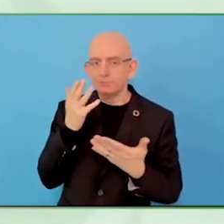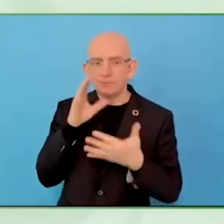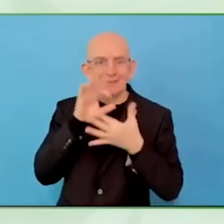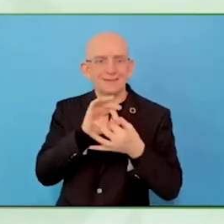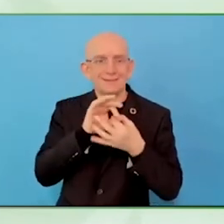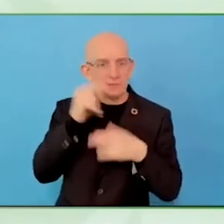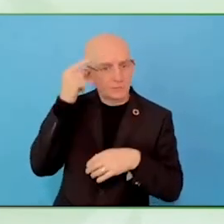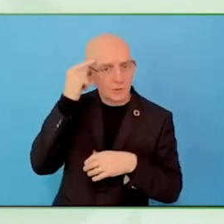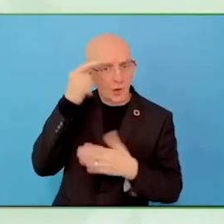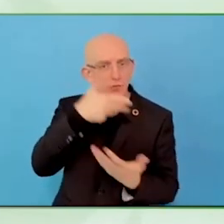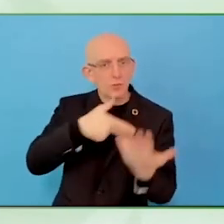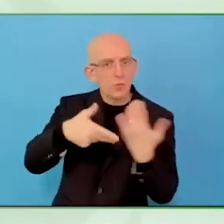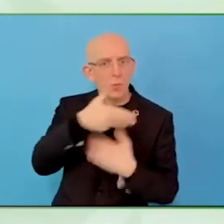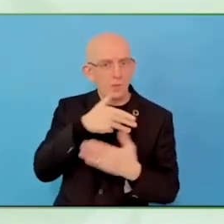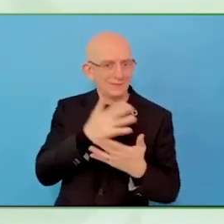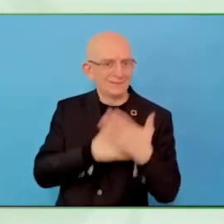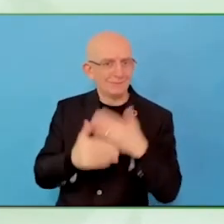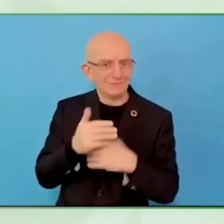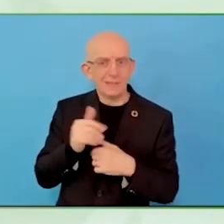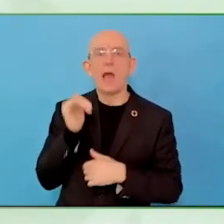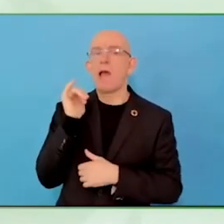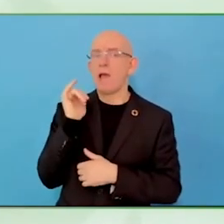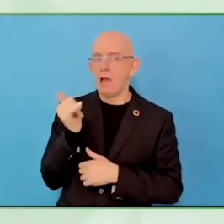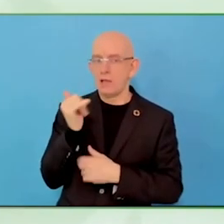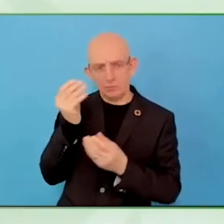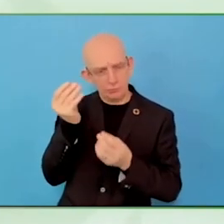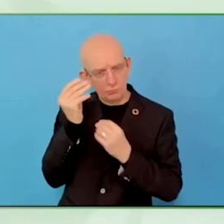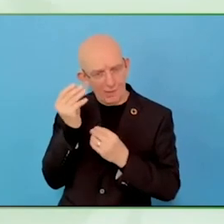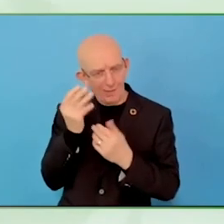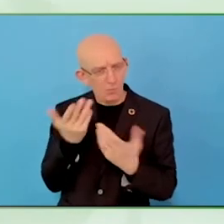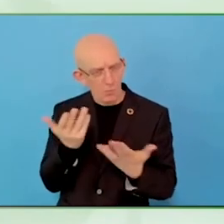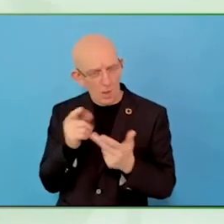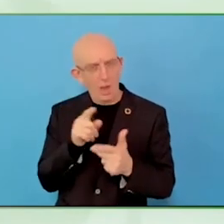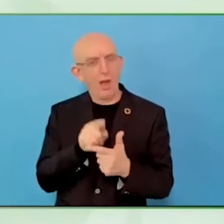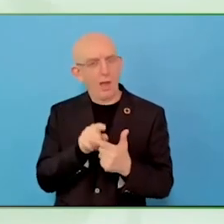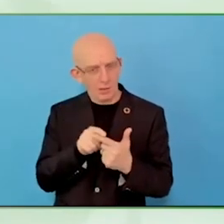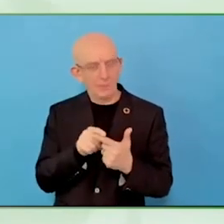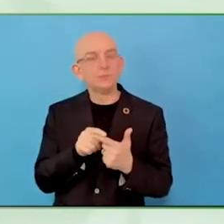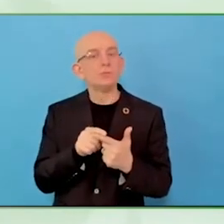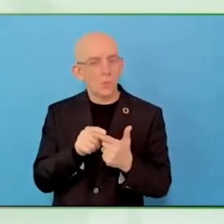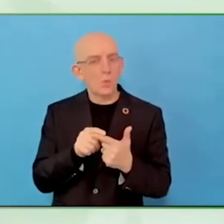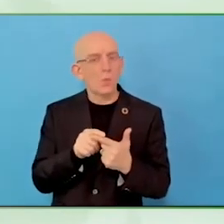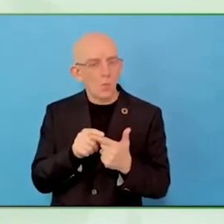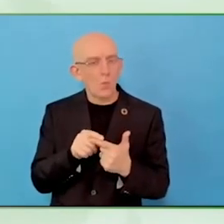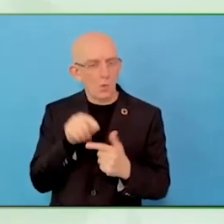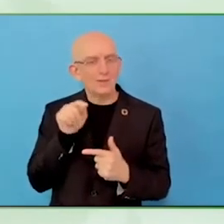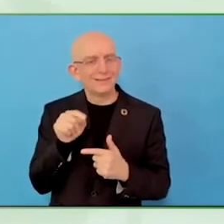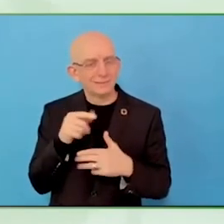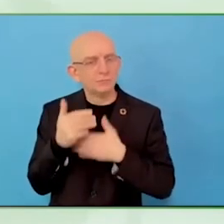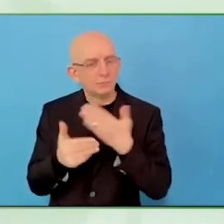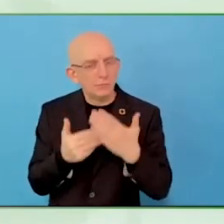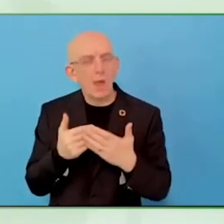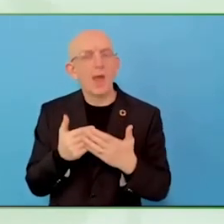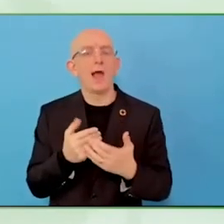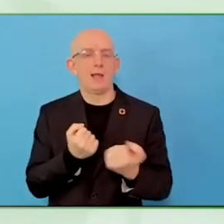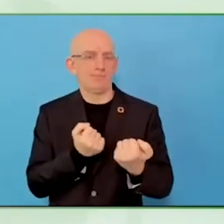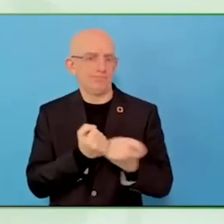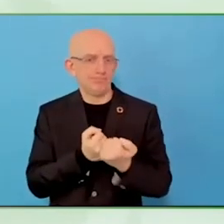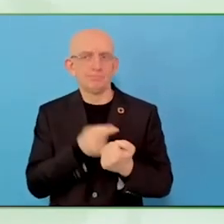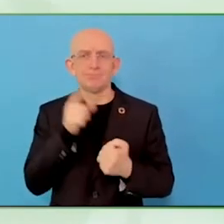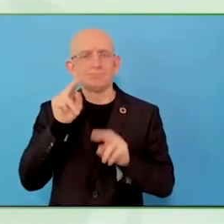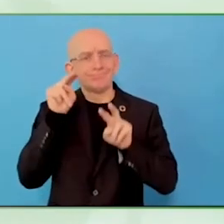people he trains and understands… Mental health is everybody's story.